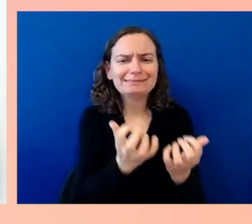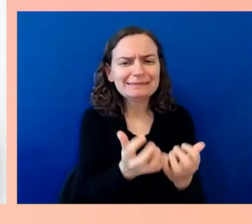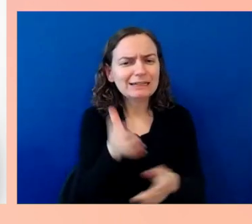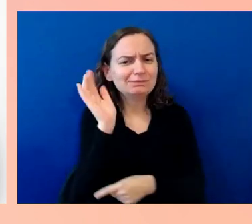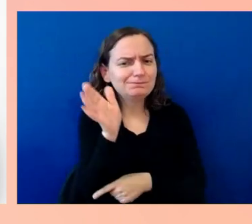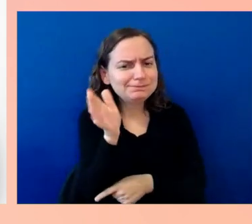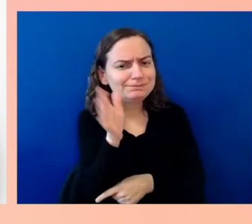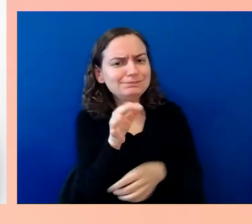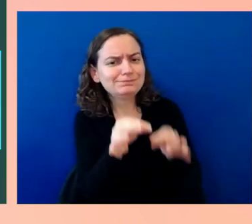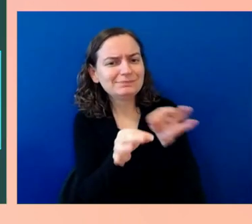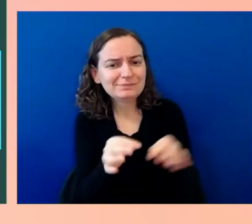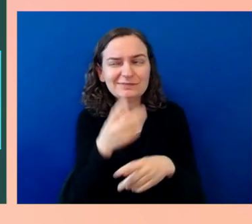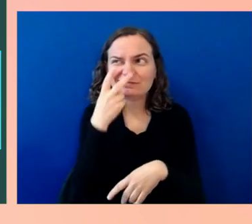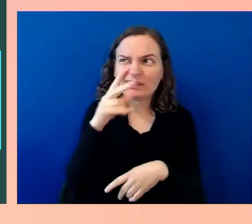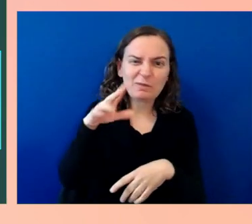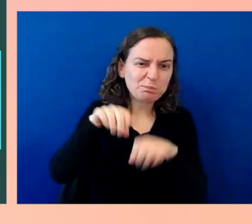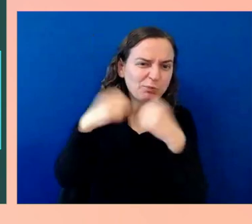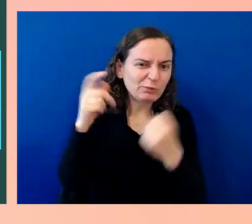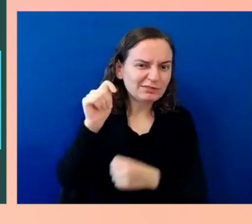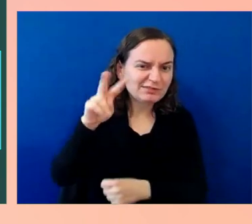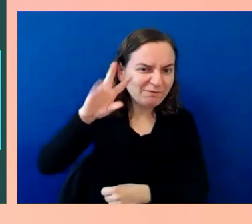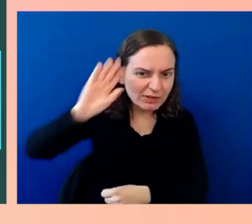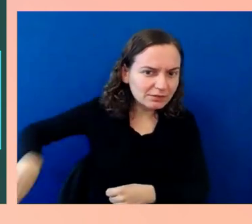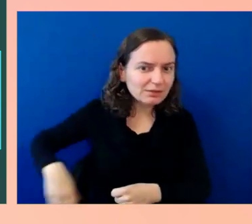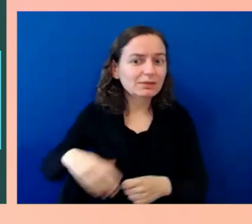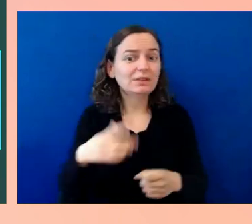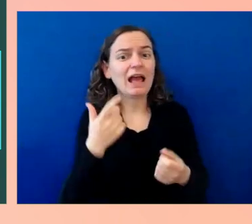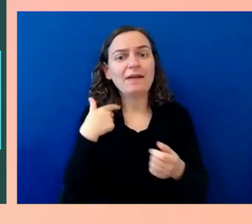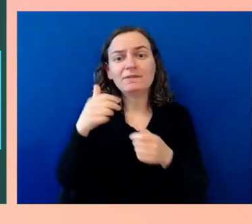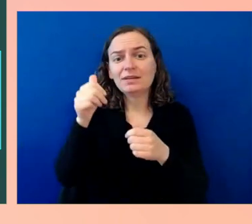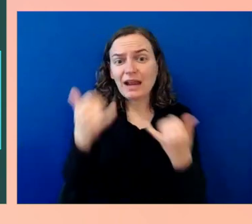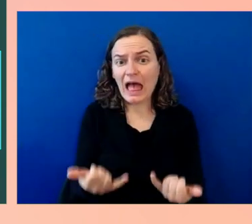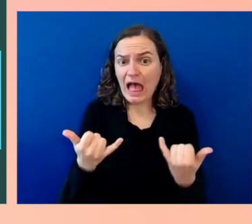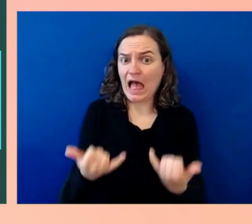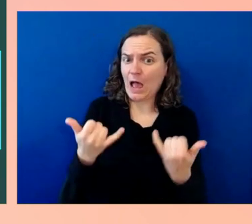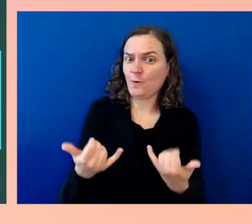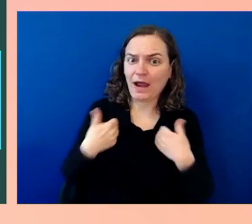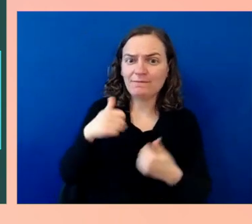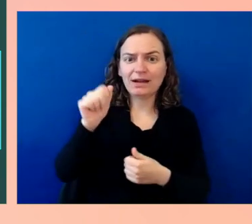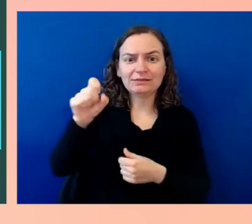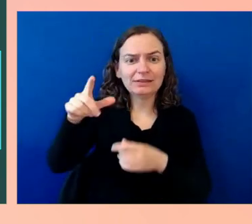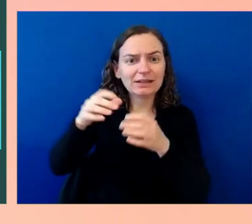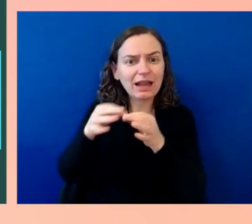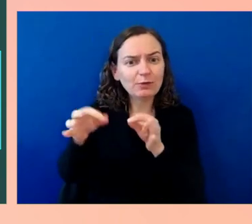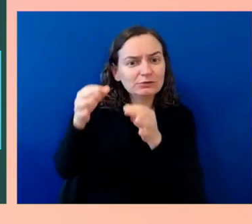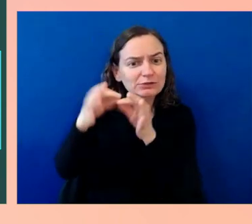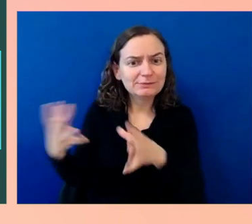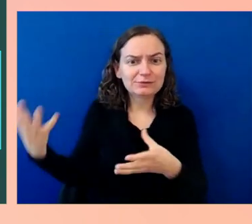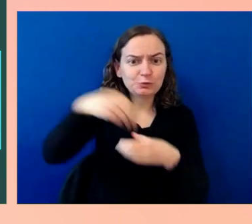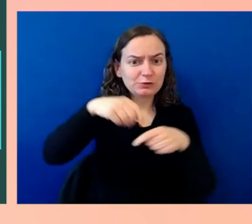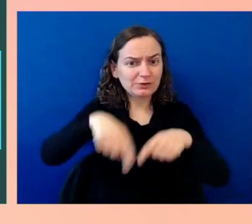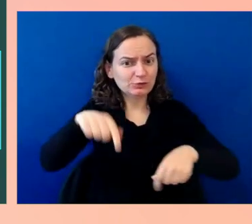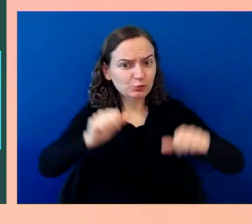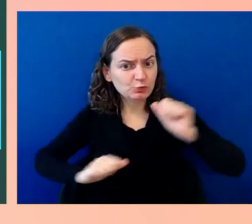incorporated into that show was as simple as putting somebody on the side of the stage doing that translation into that language.